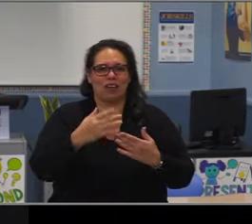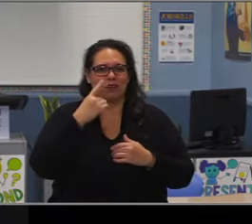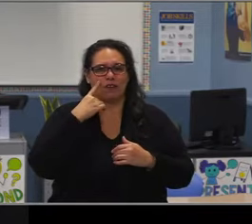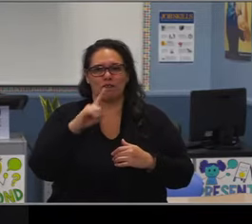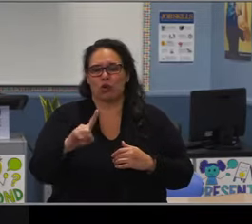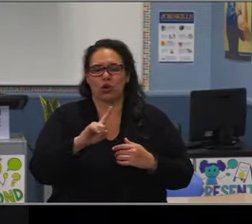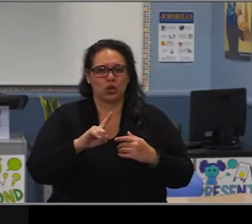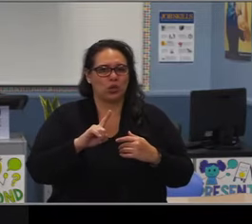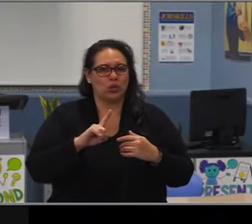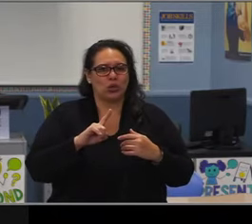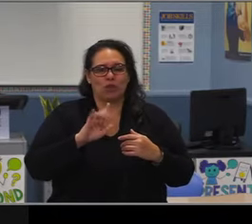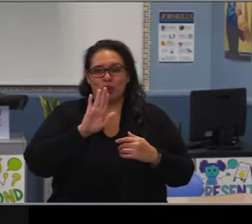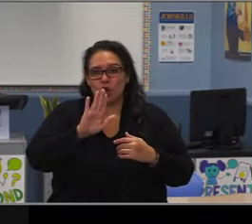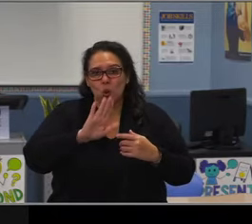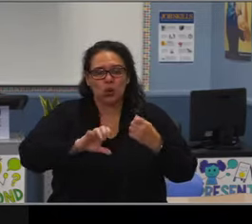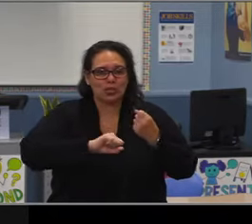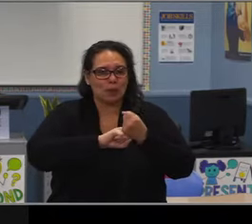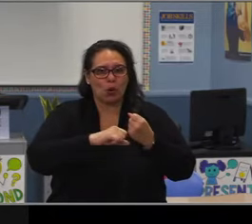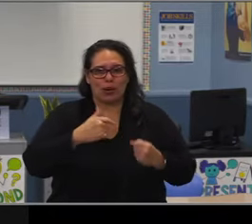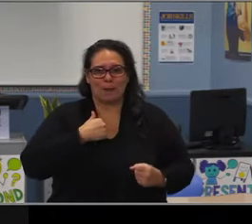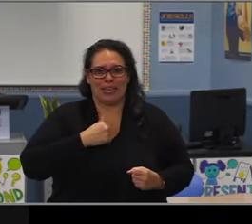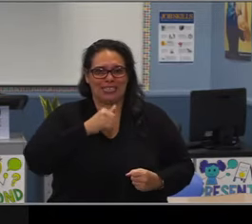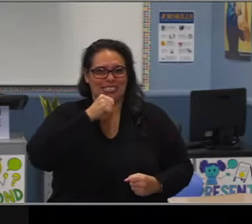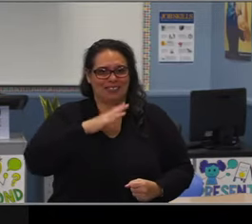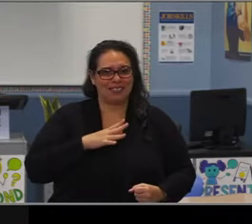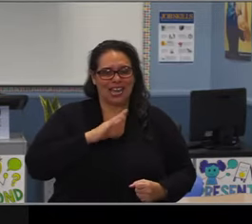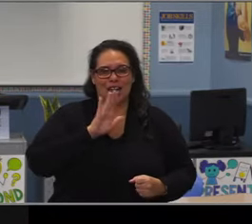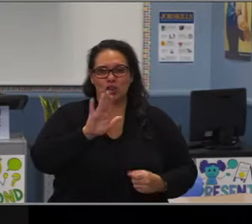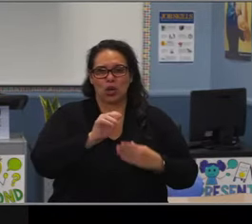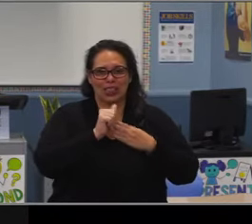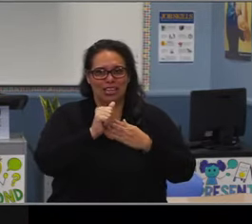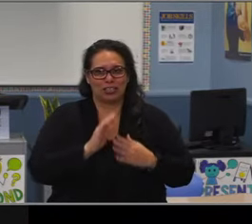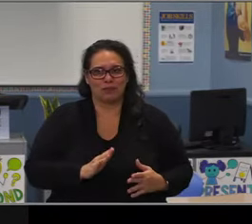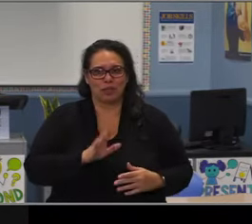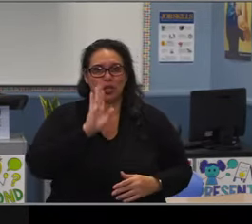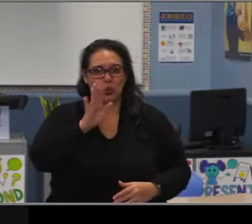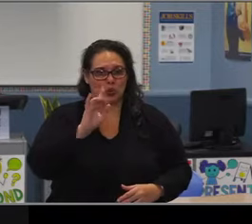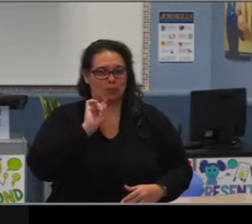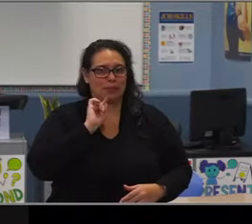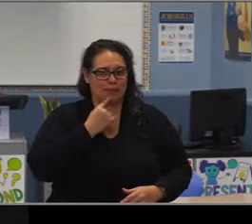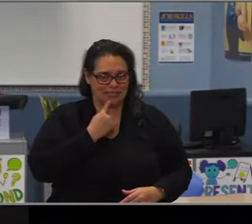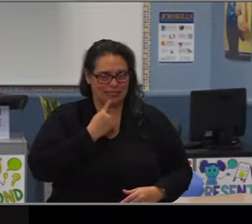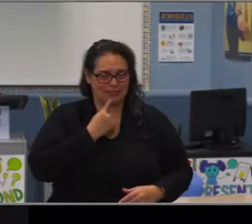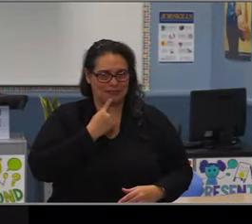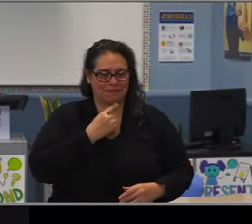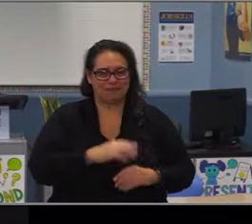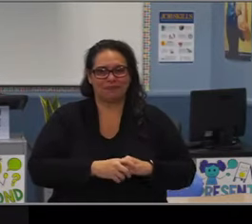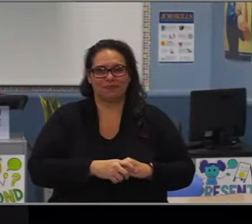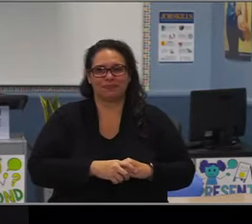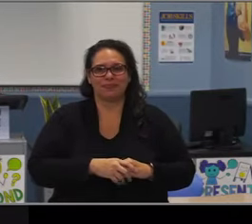but also for the way that you are so supportive of our Long Beach education foundation. I just wanna wish you the best.